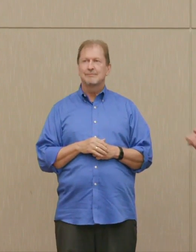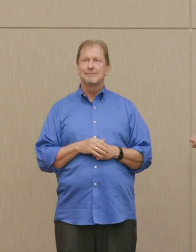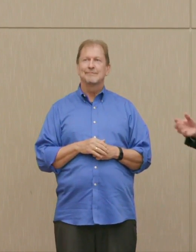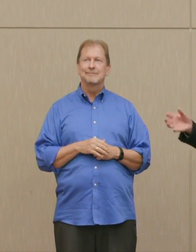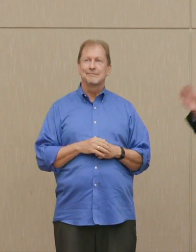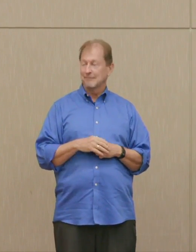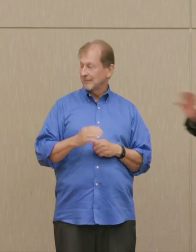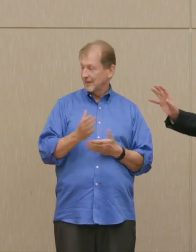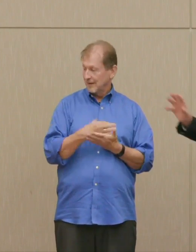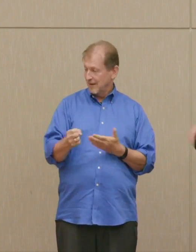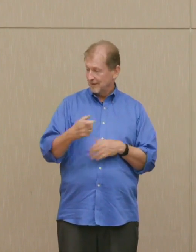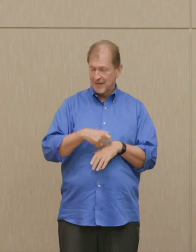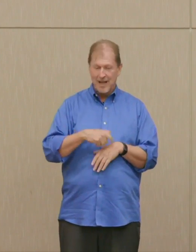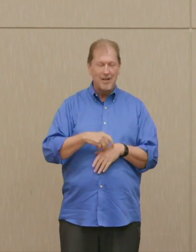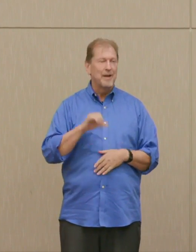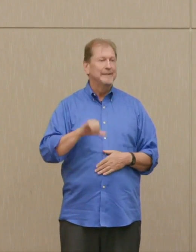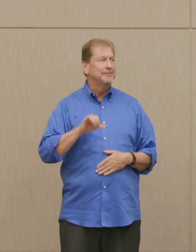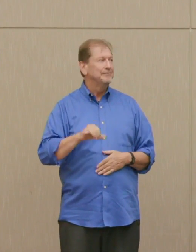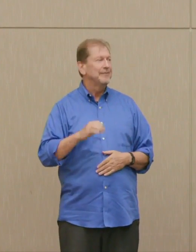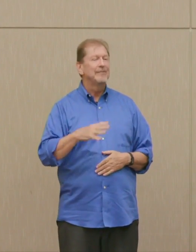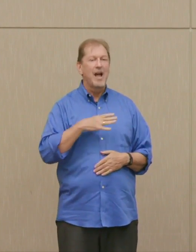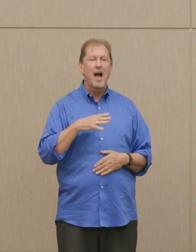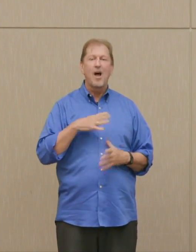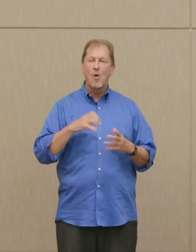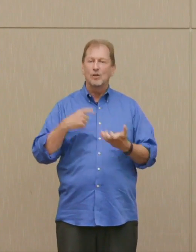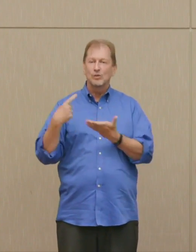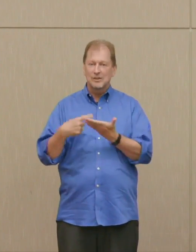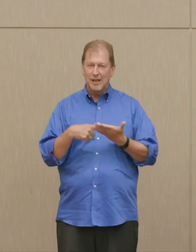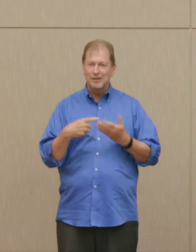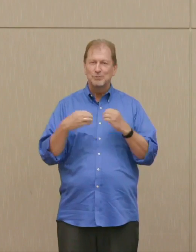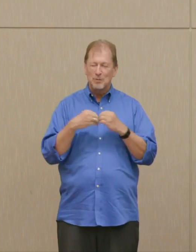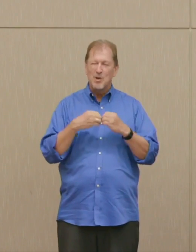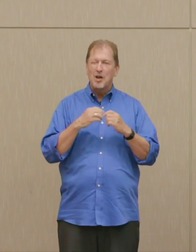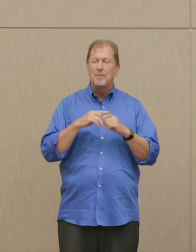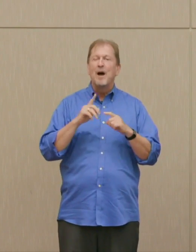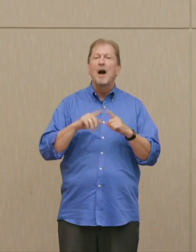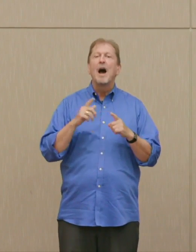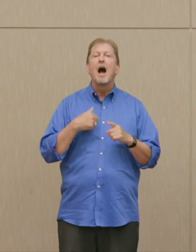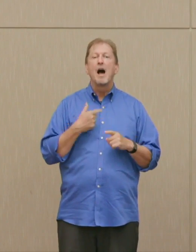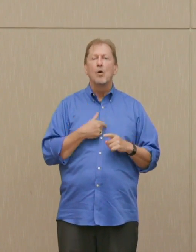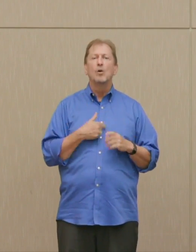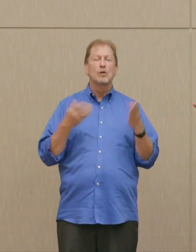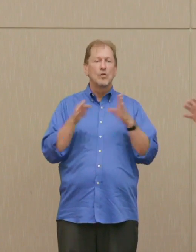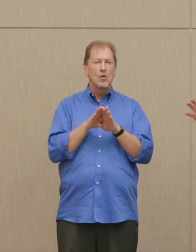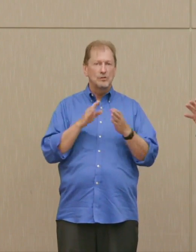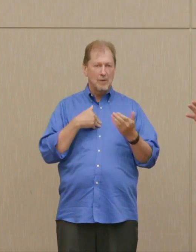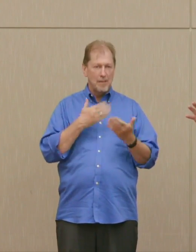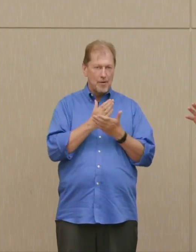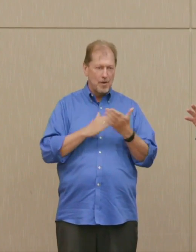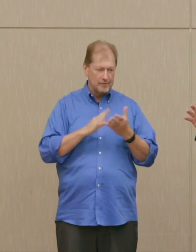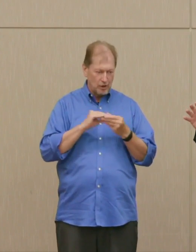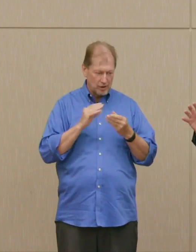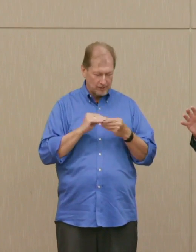Well, let me wrap that up because you want to get into a conversation, but I'll tie it up with what I came in at first, this way.